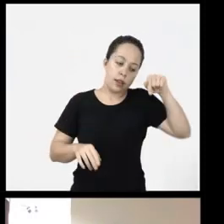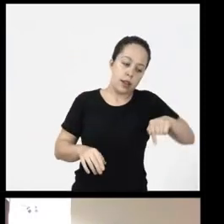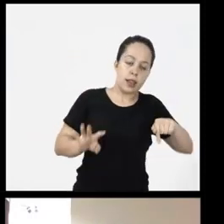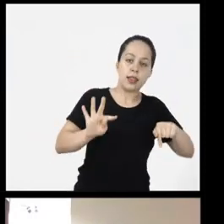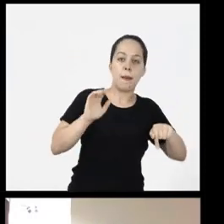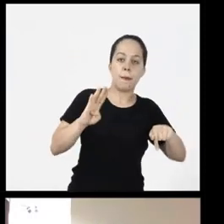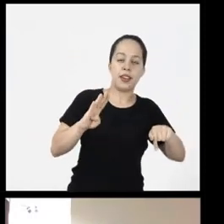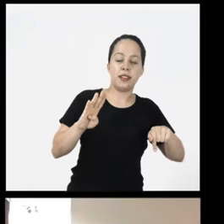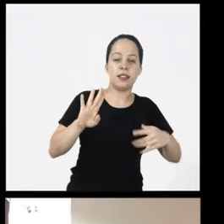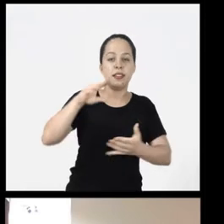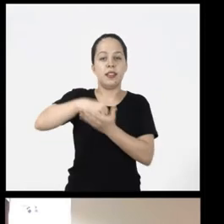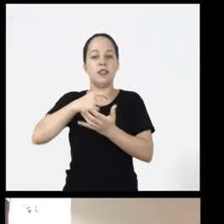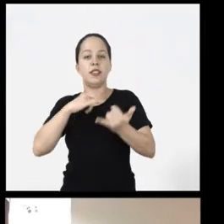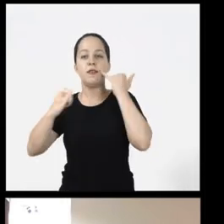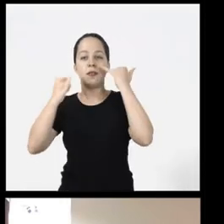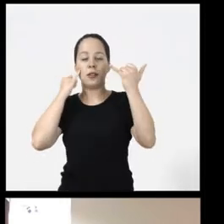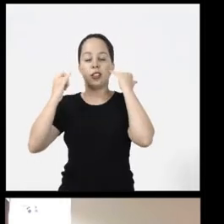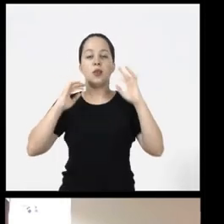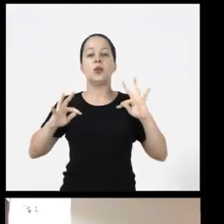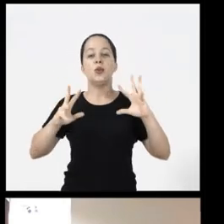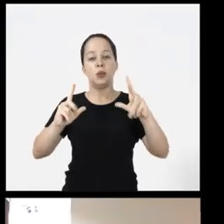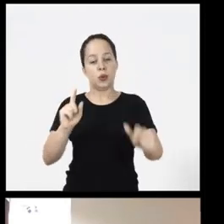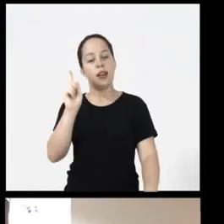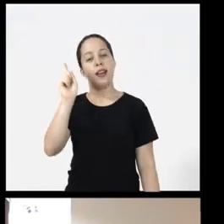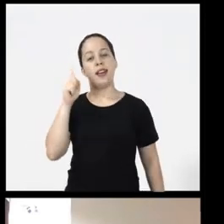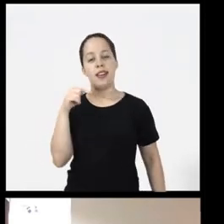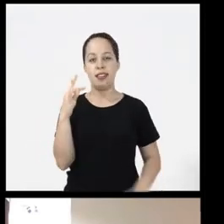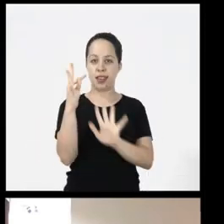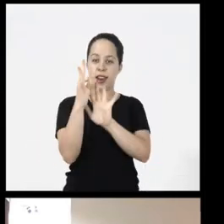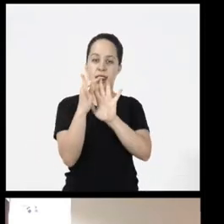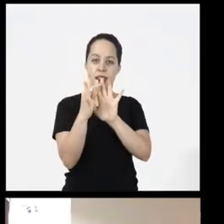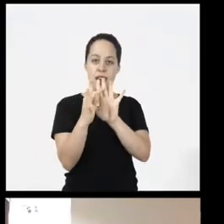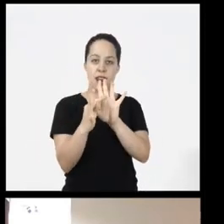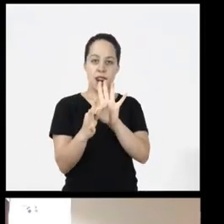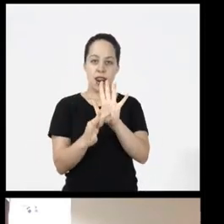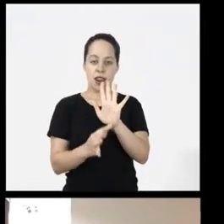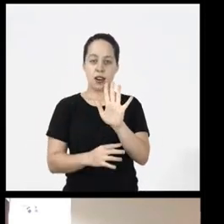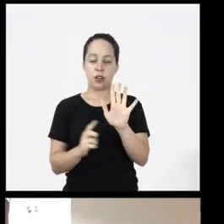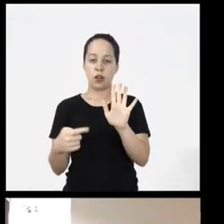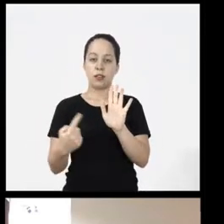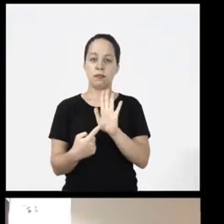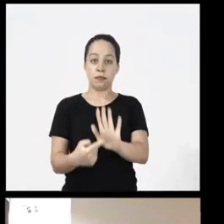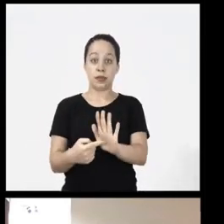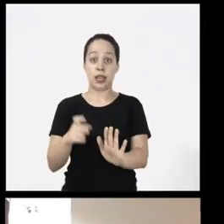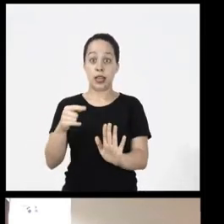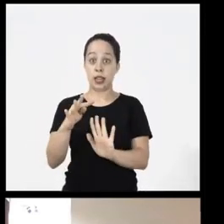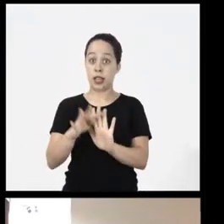Tab key and he will have the information all in textual form that we put in White